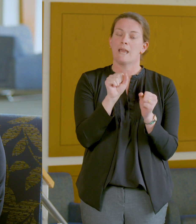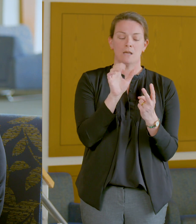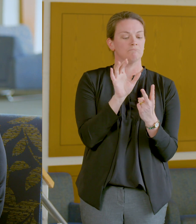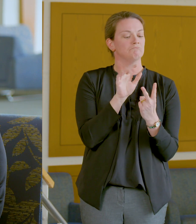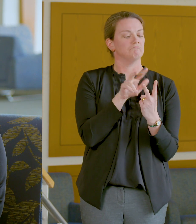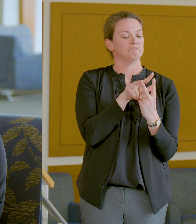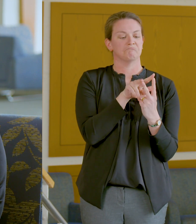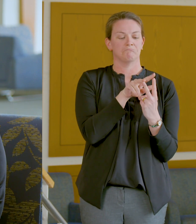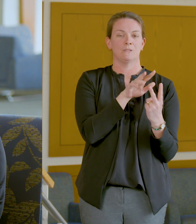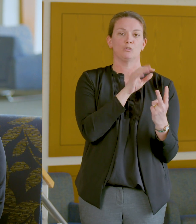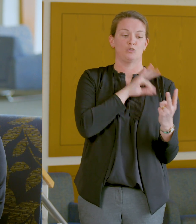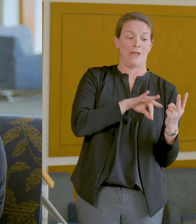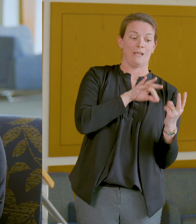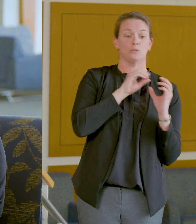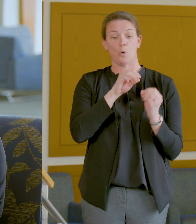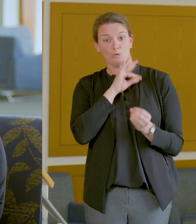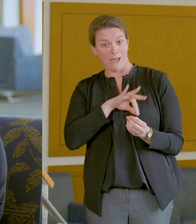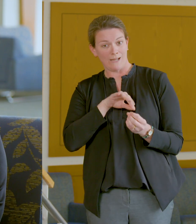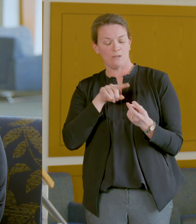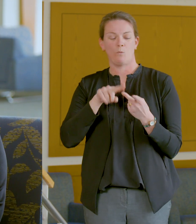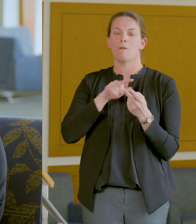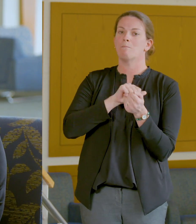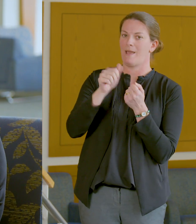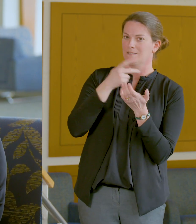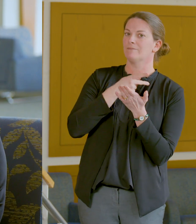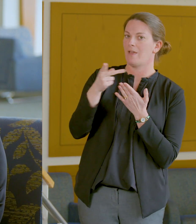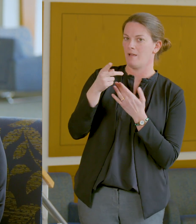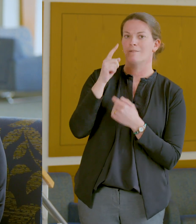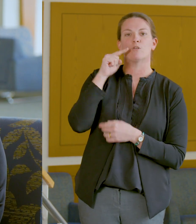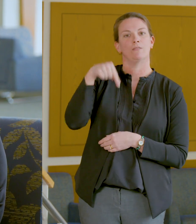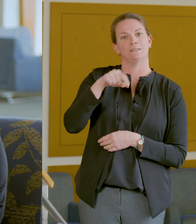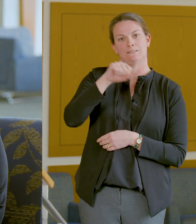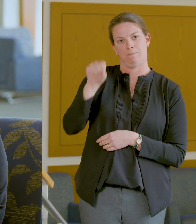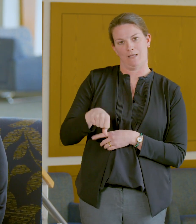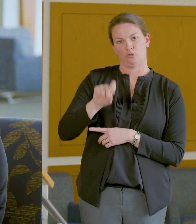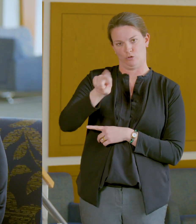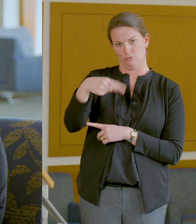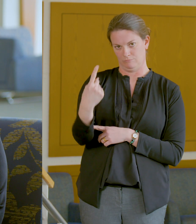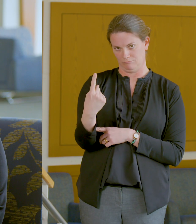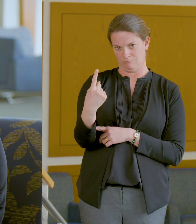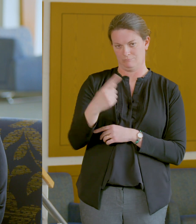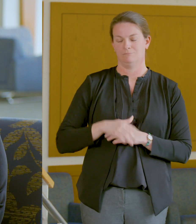to select a credit/no credit or pass/fail grading rubric for this semester.